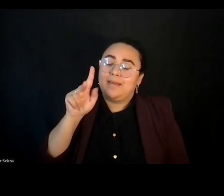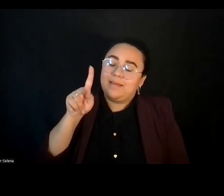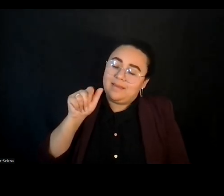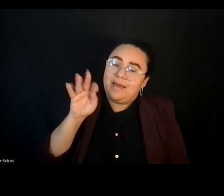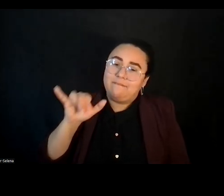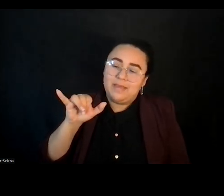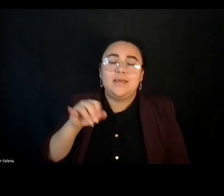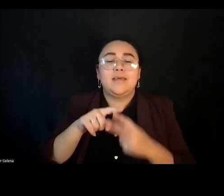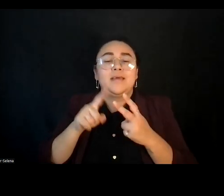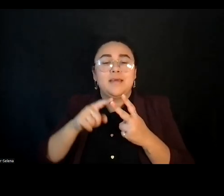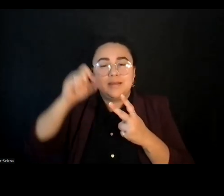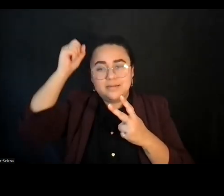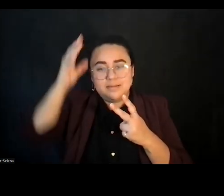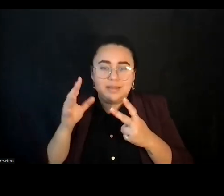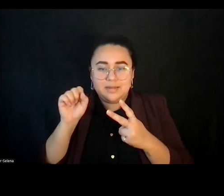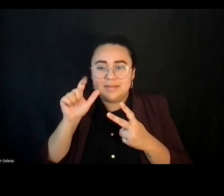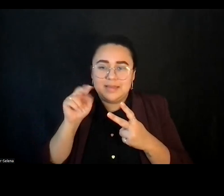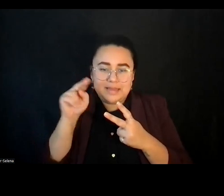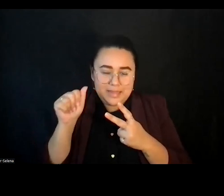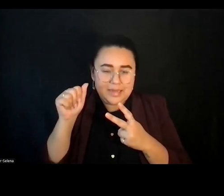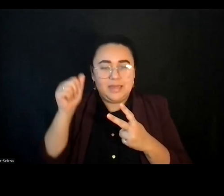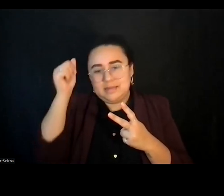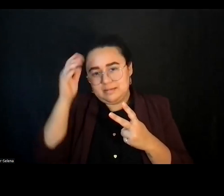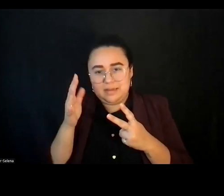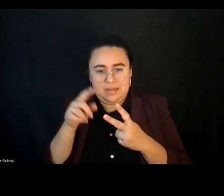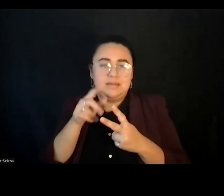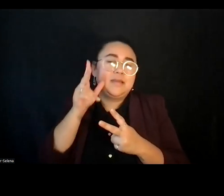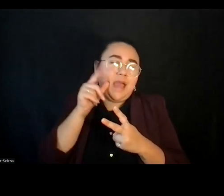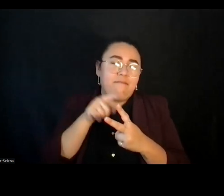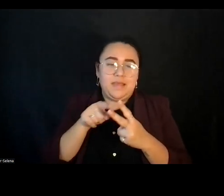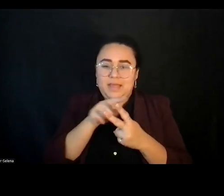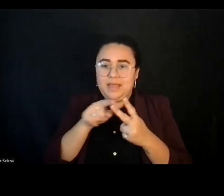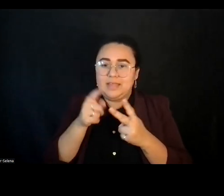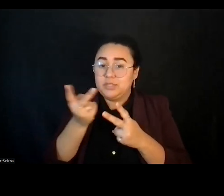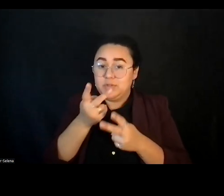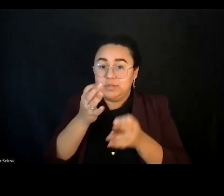And there is live transcript enabled you will see closed captions at the bottom and you